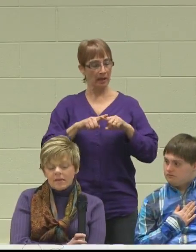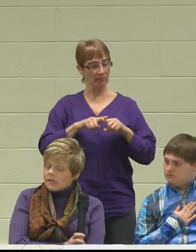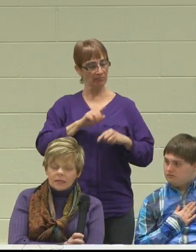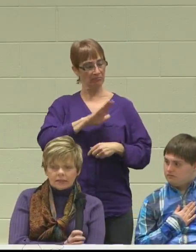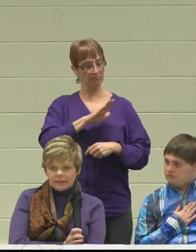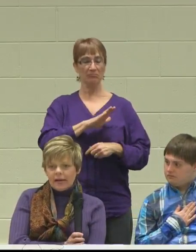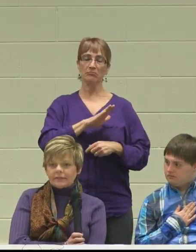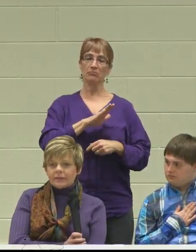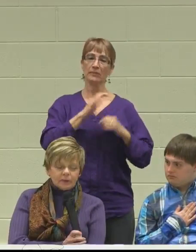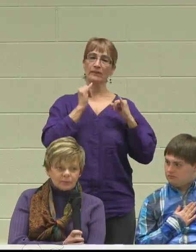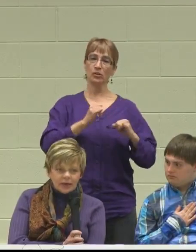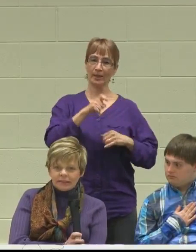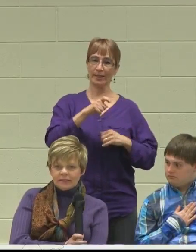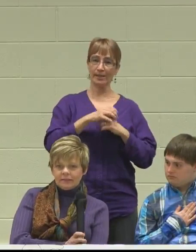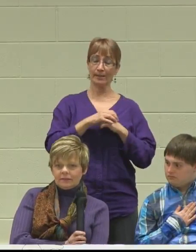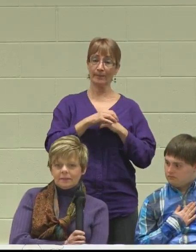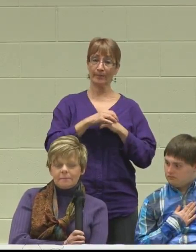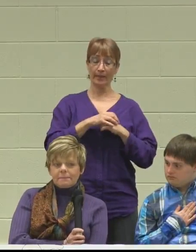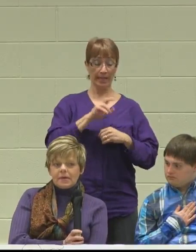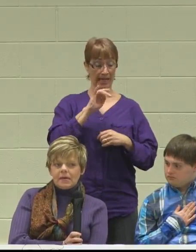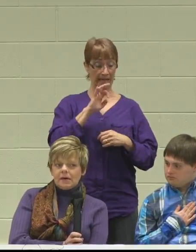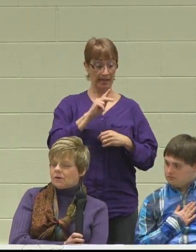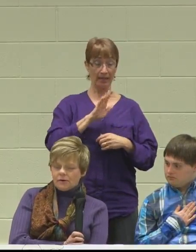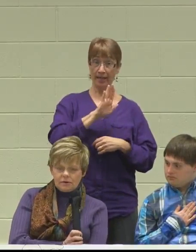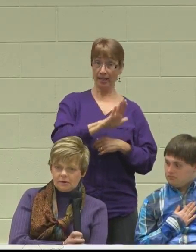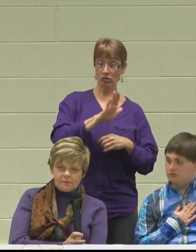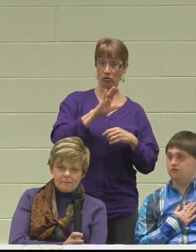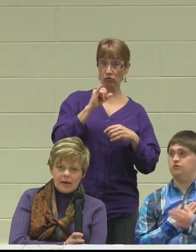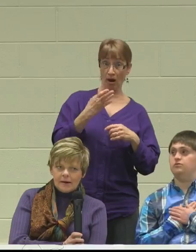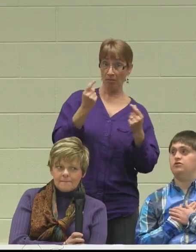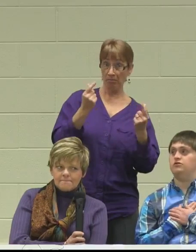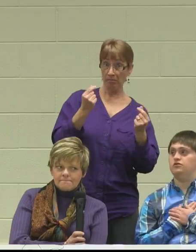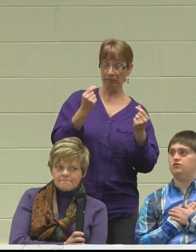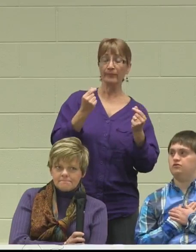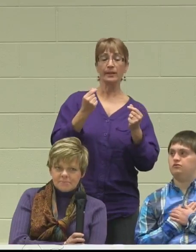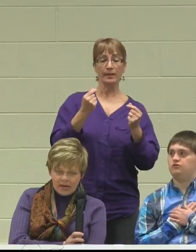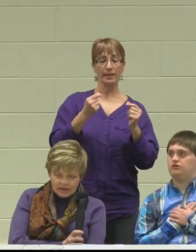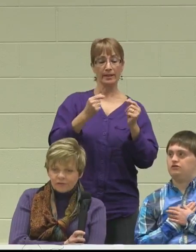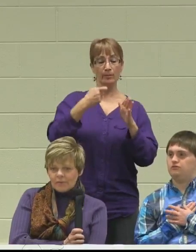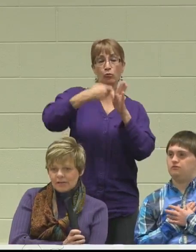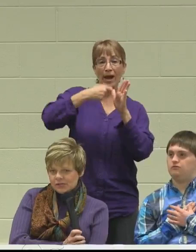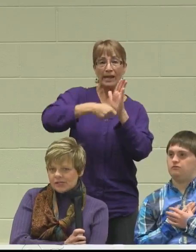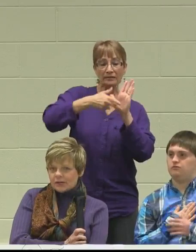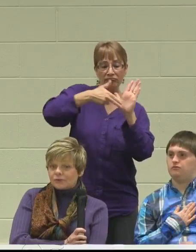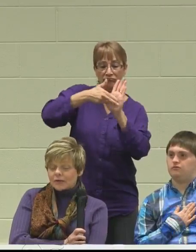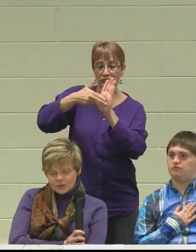In Nicholas's case, he was pricing. He could take information, take direction,